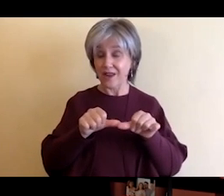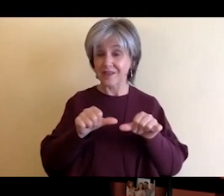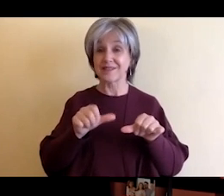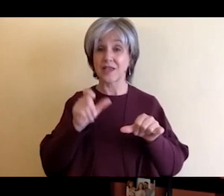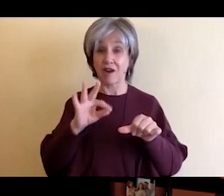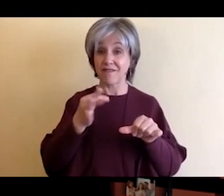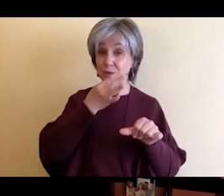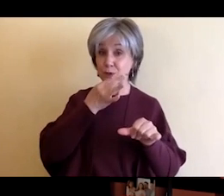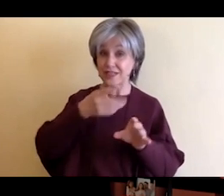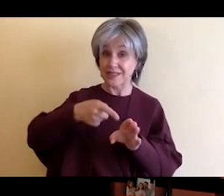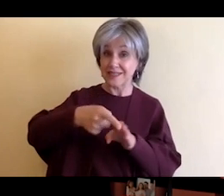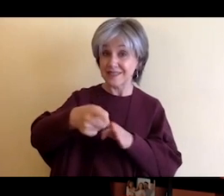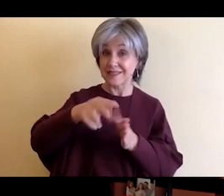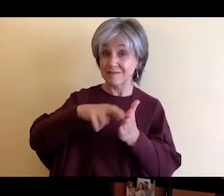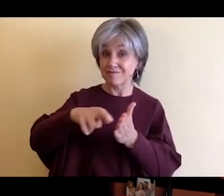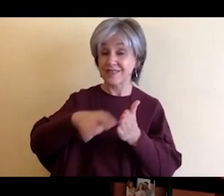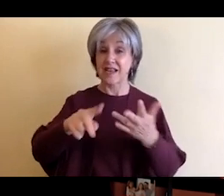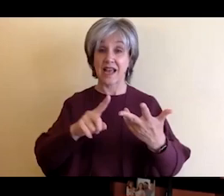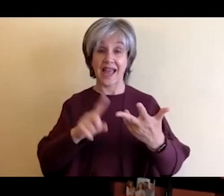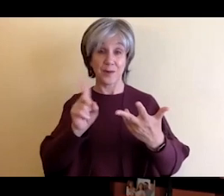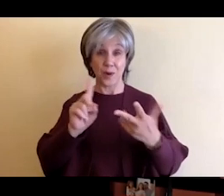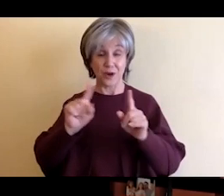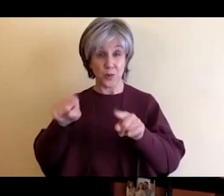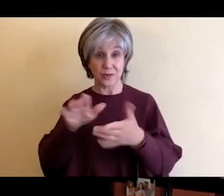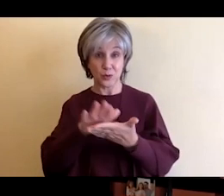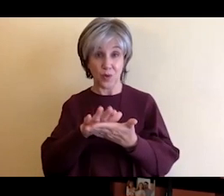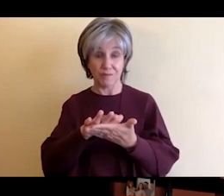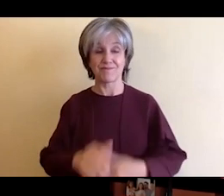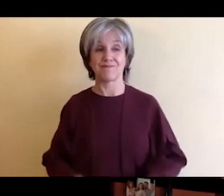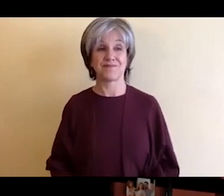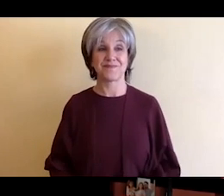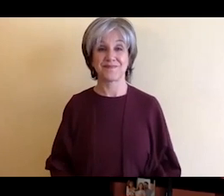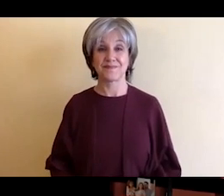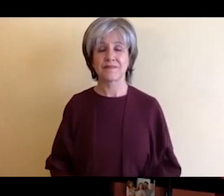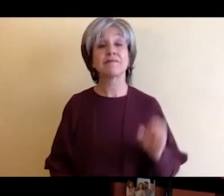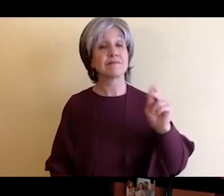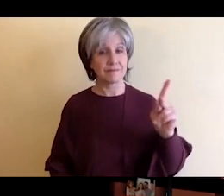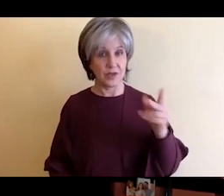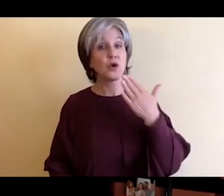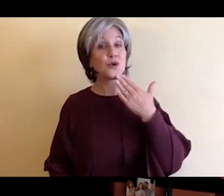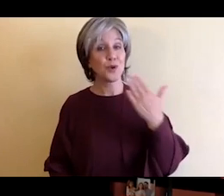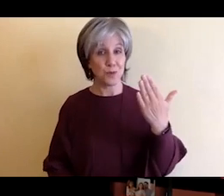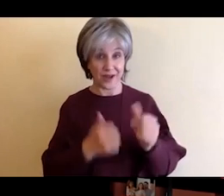Yeah absolutely, um so Good Morning everybody so I'm originally from Puerto Rico, grew up in Spain